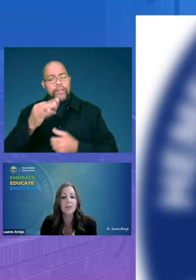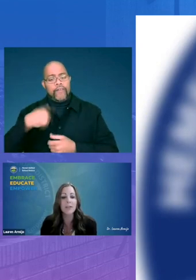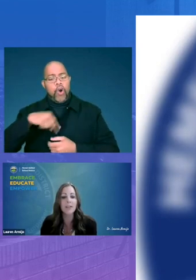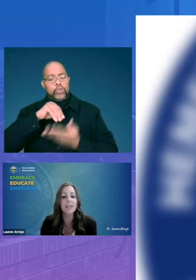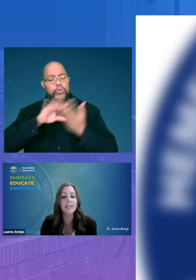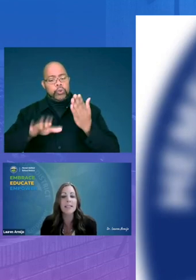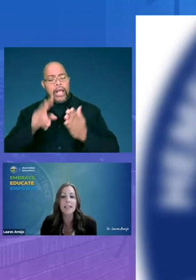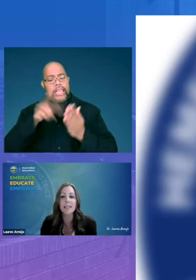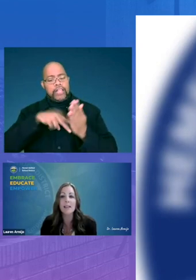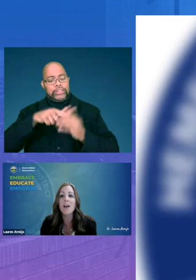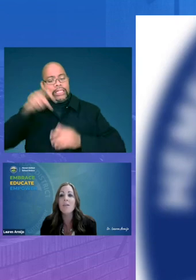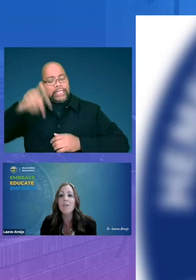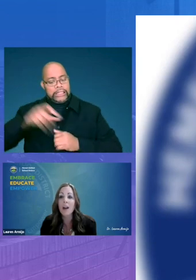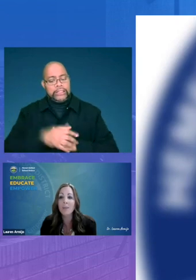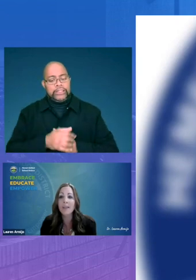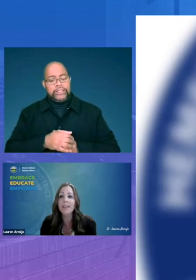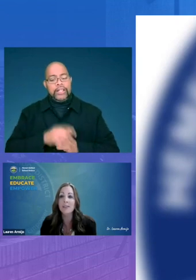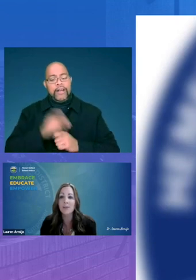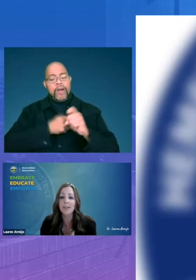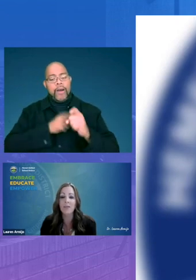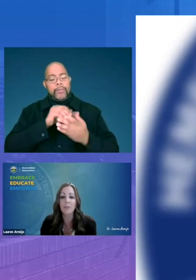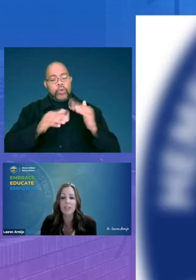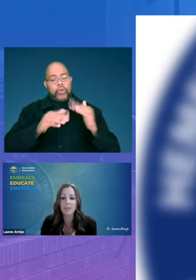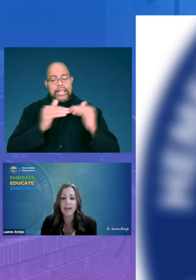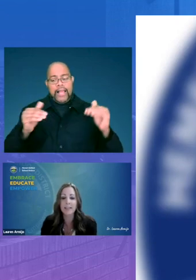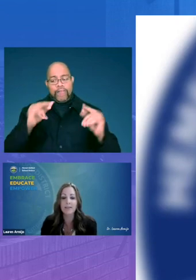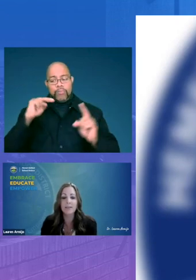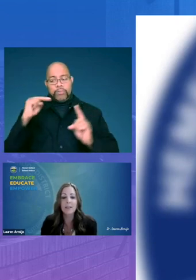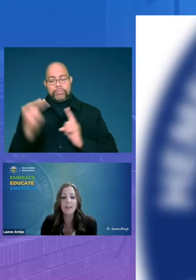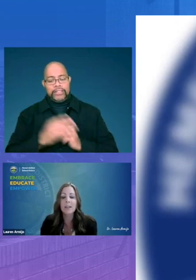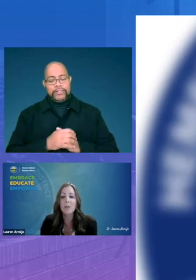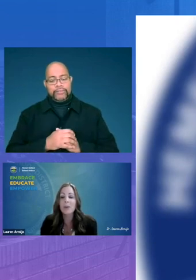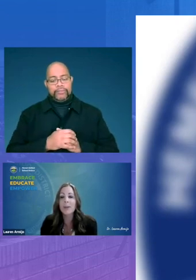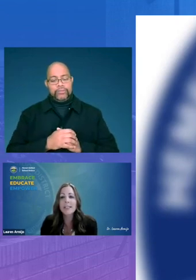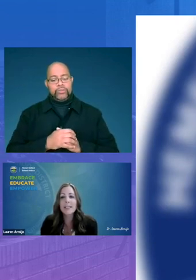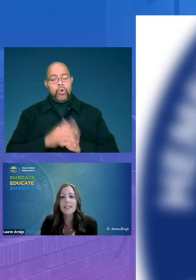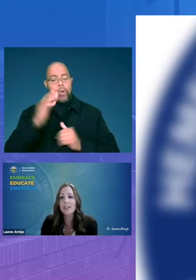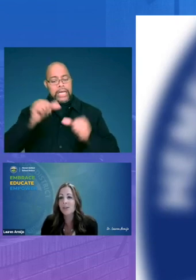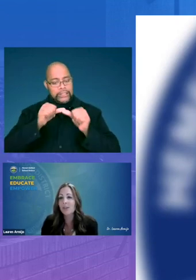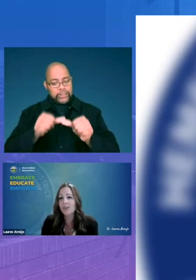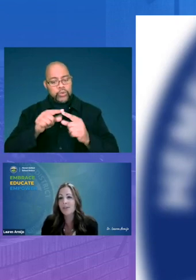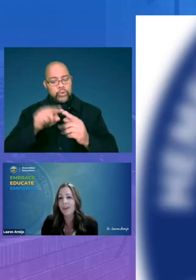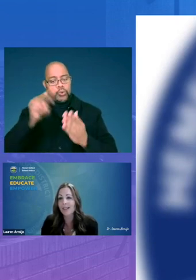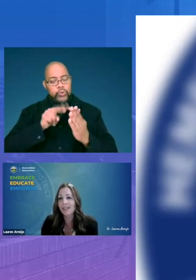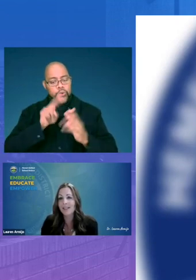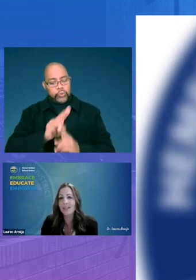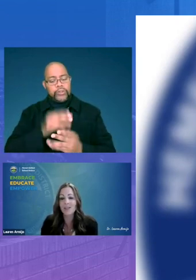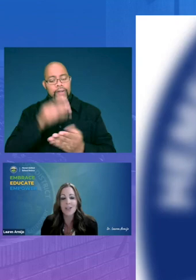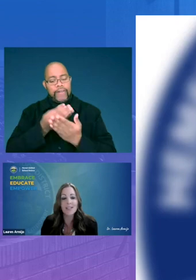literacy needs from the student level perspective we're going to continue to use funds such as the